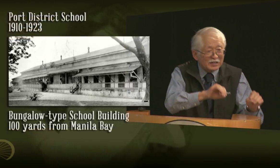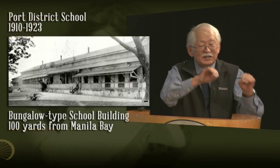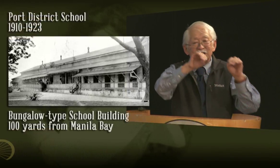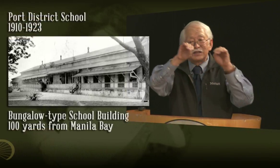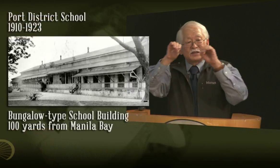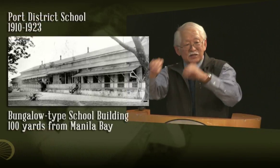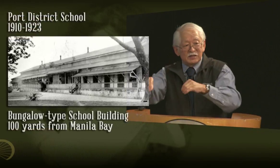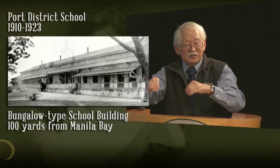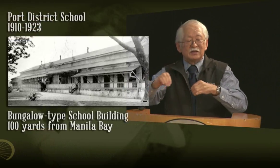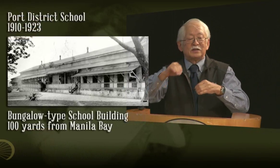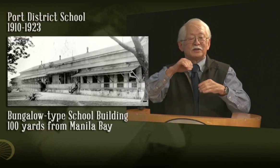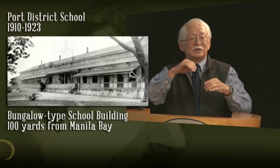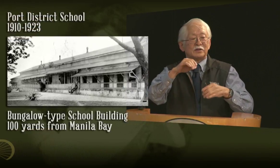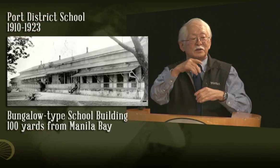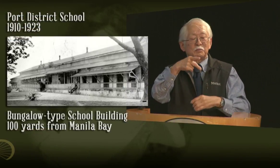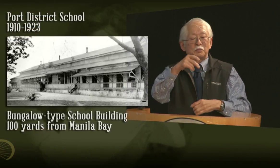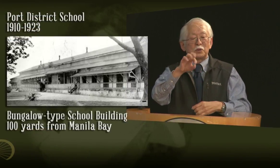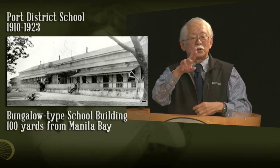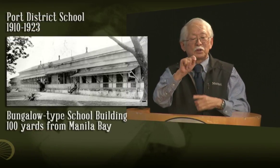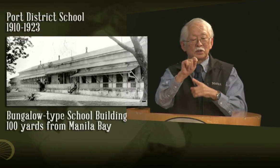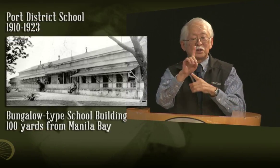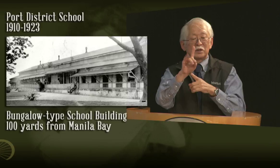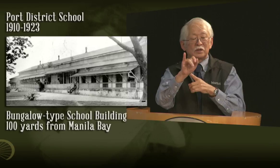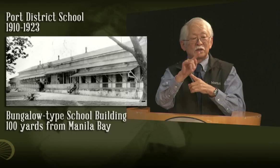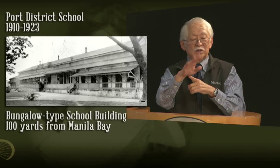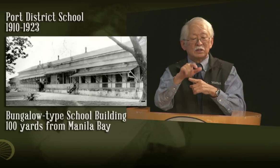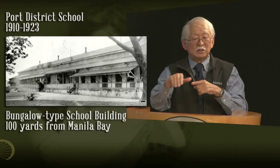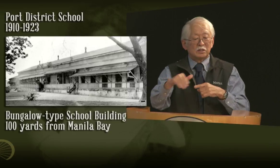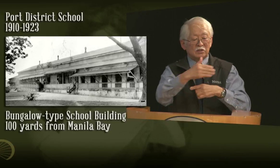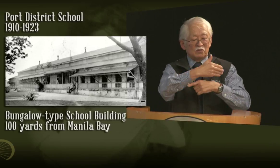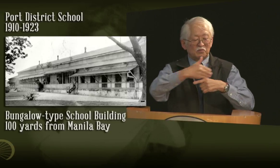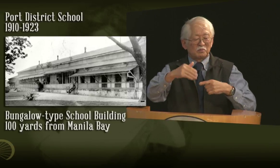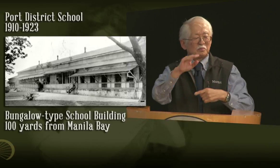so this school ended up having enrollment to capacity